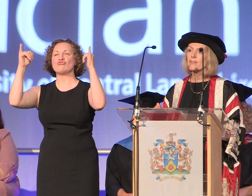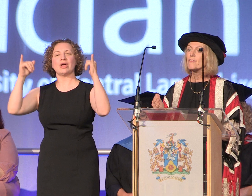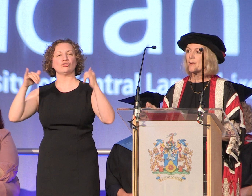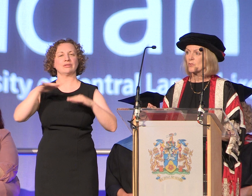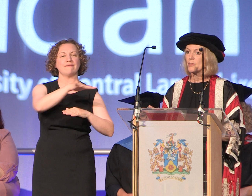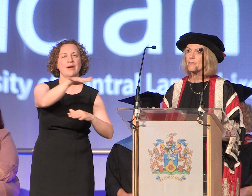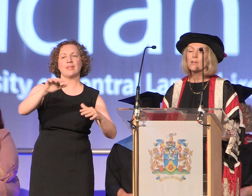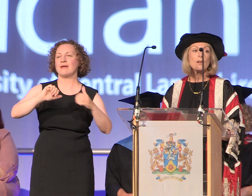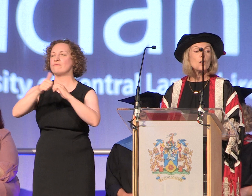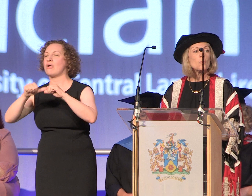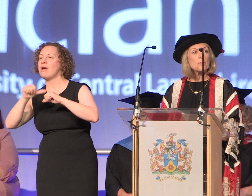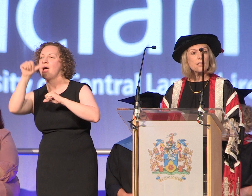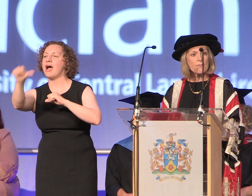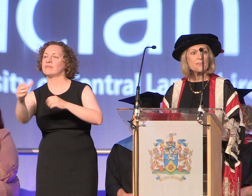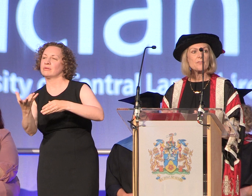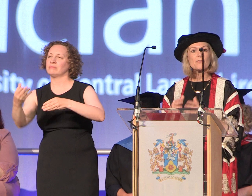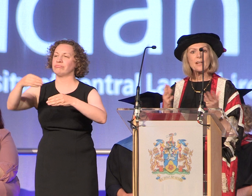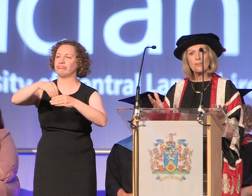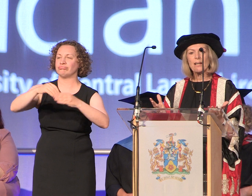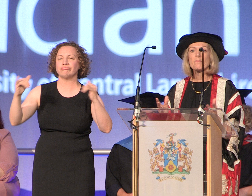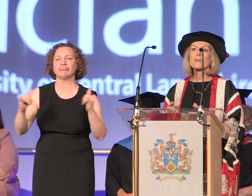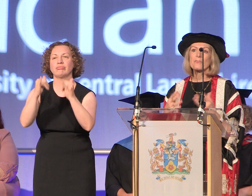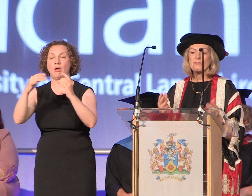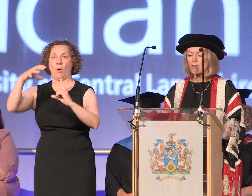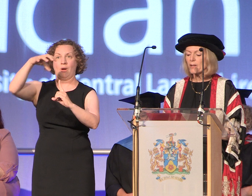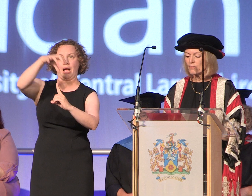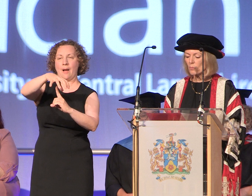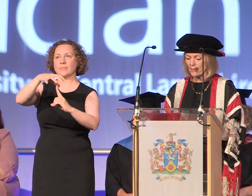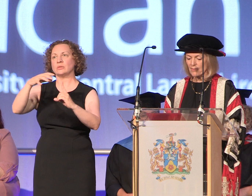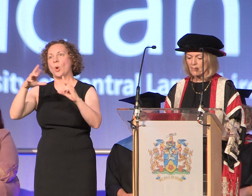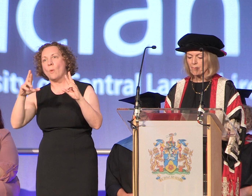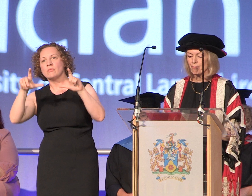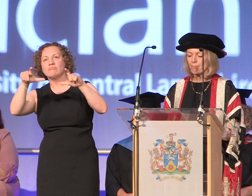afterwards we would love it if you stayed on campus and celebrated with us.